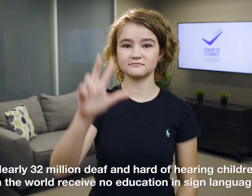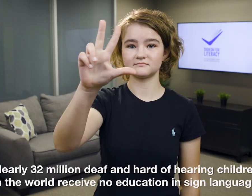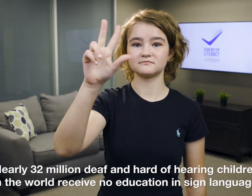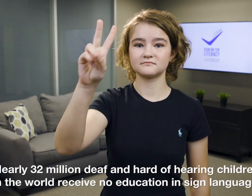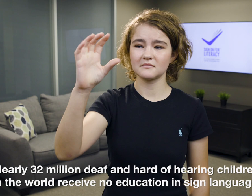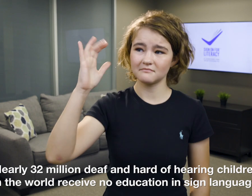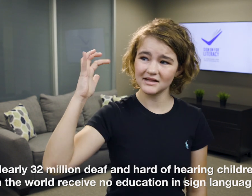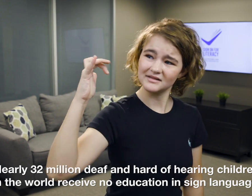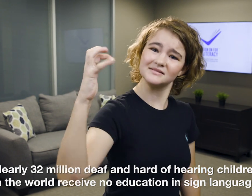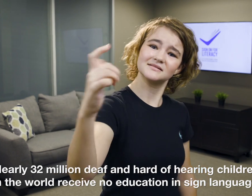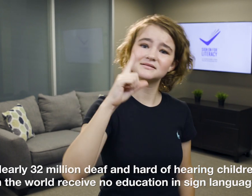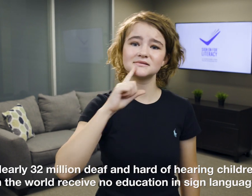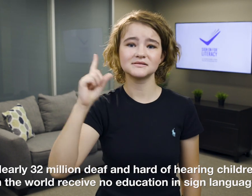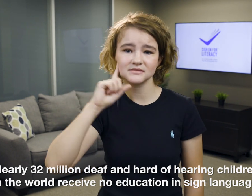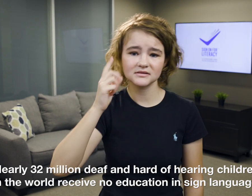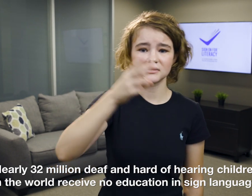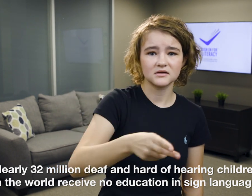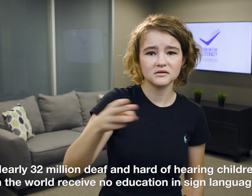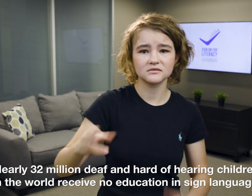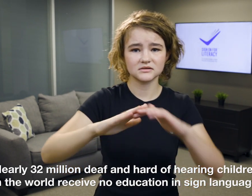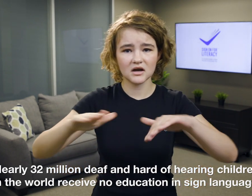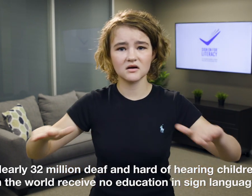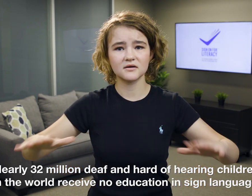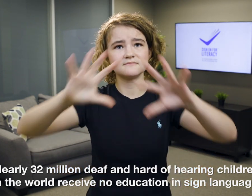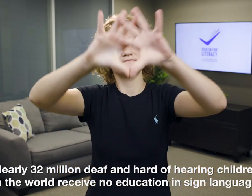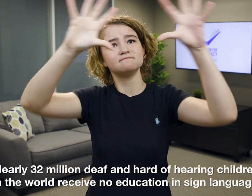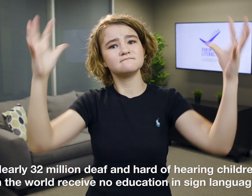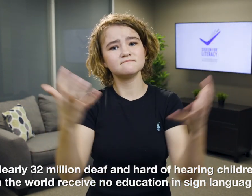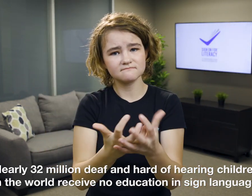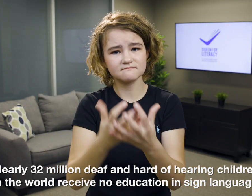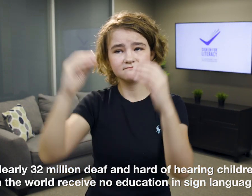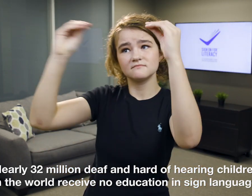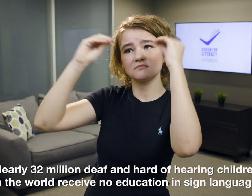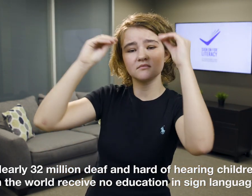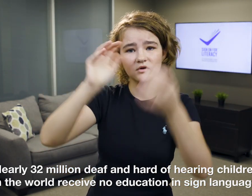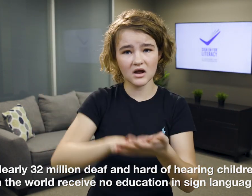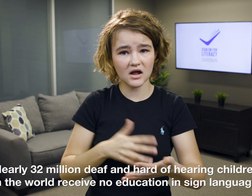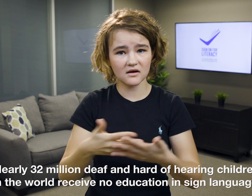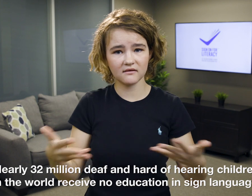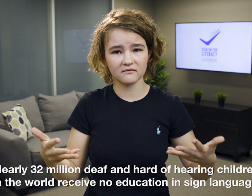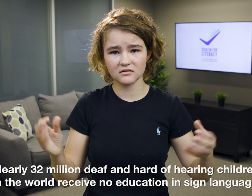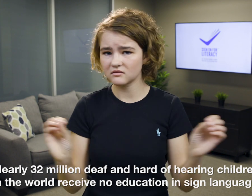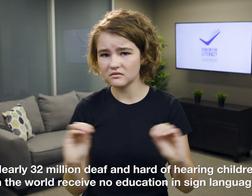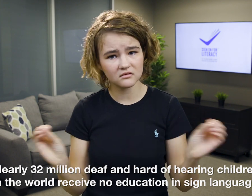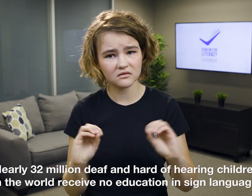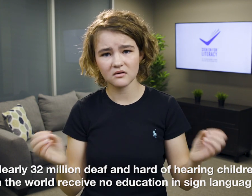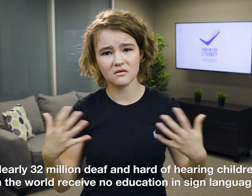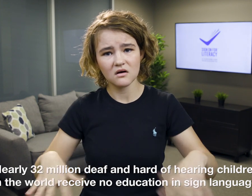Nearly 32 million deaf and hard of hearing children in the world receive no education in sign language.